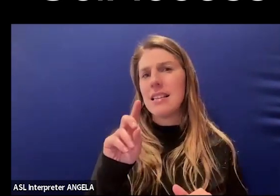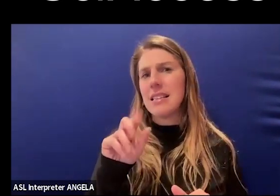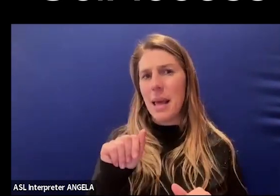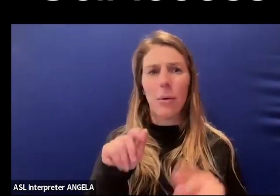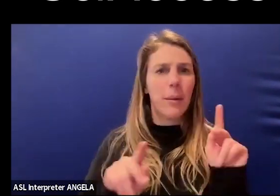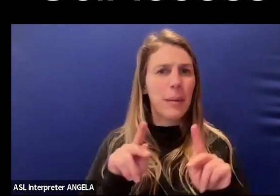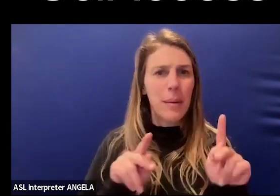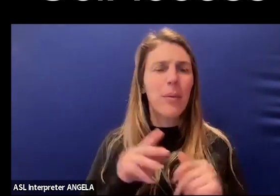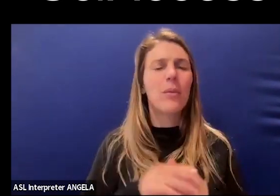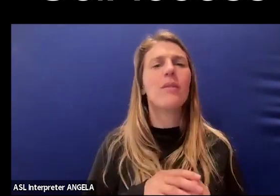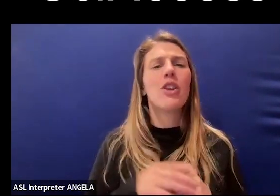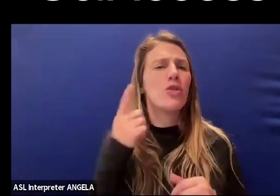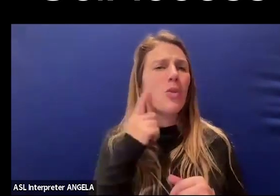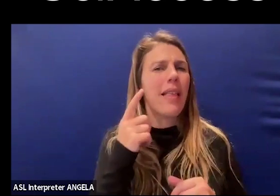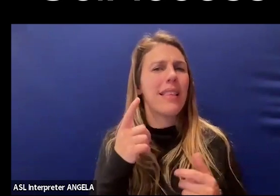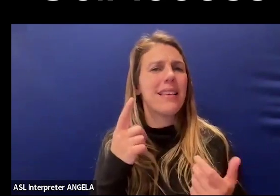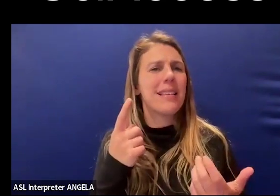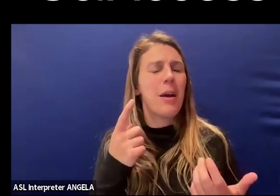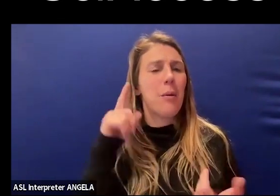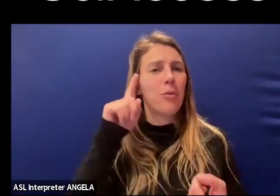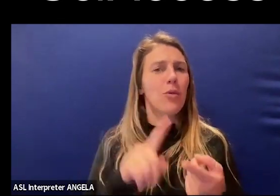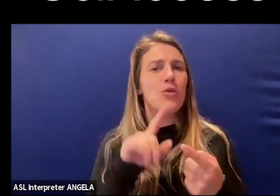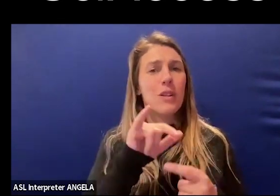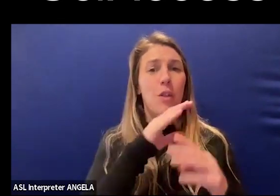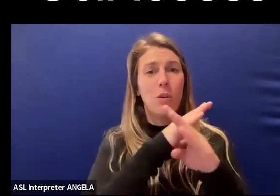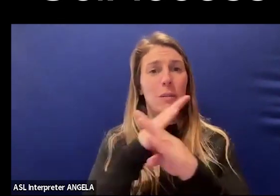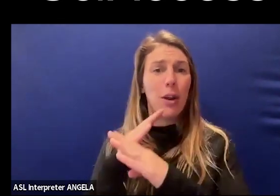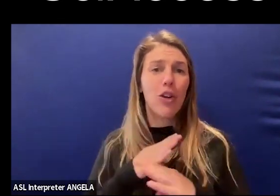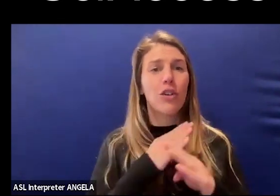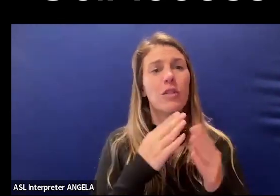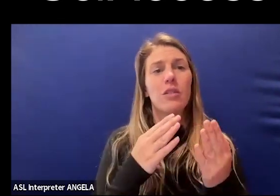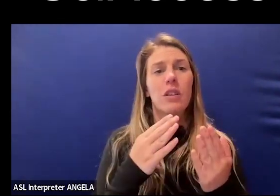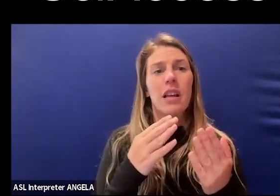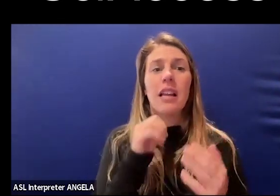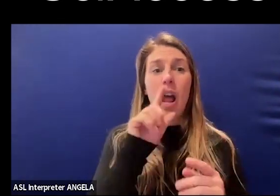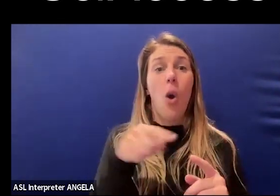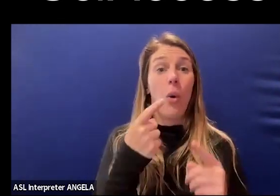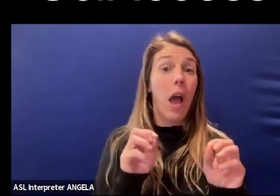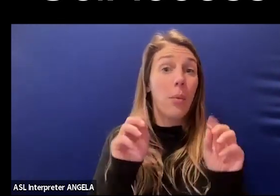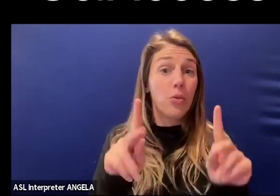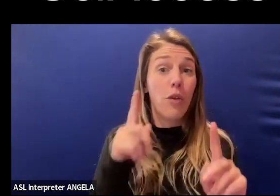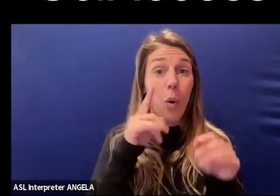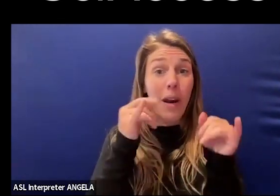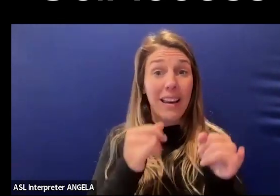I think they're actually by reducing those barriers, there's not only opportunities for individuals in the community,